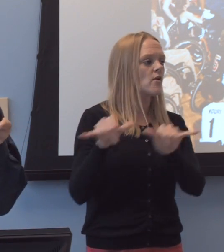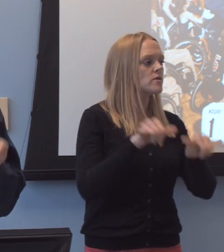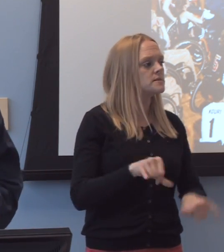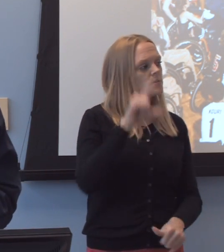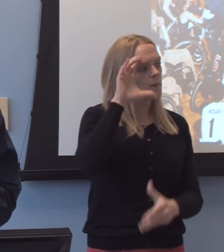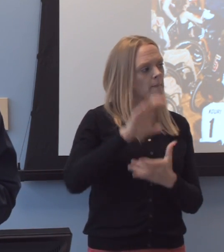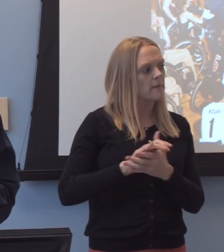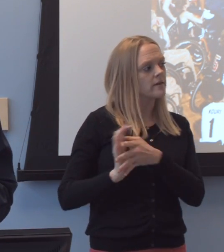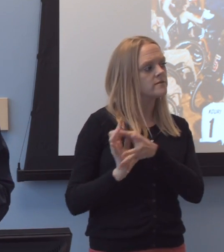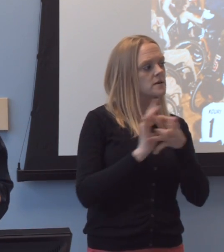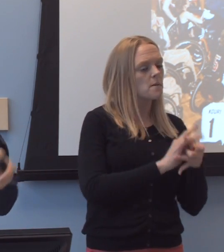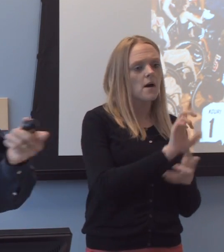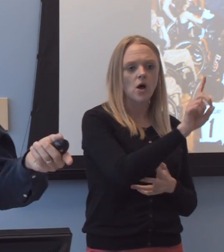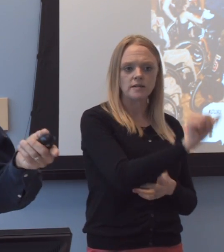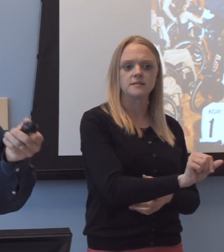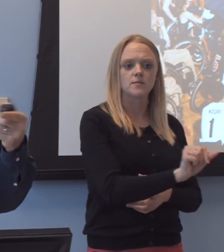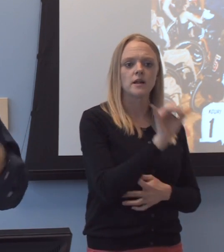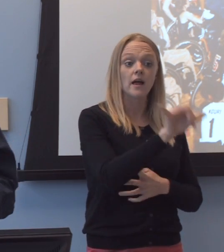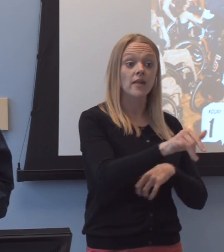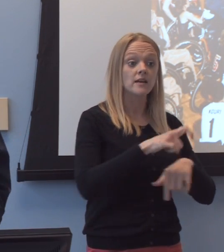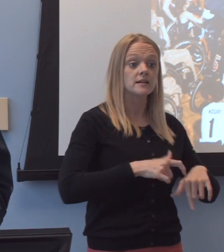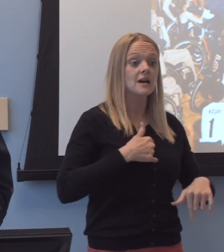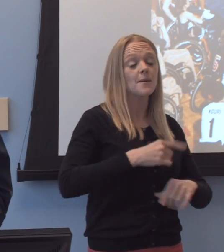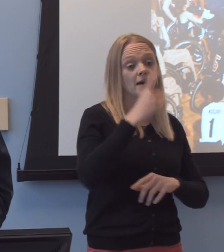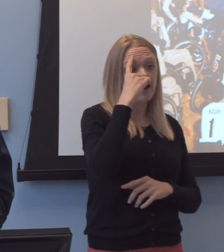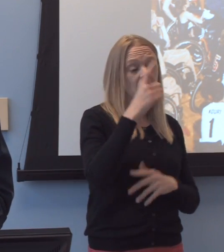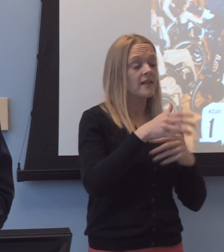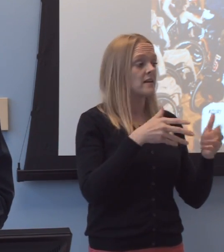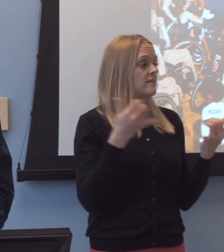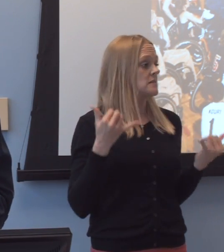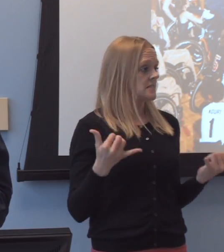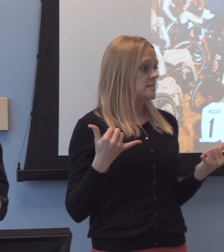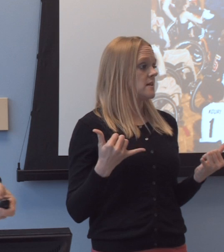about disability at that time, and I think even today.